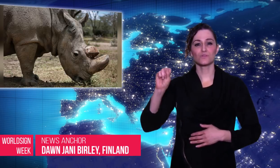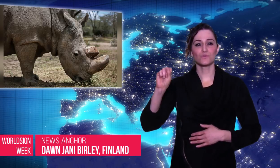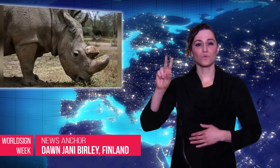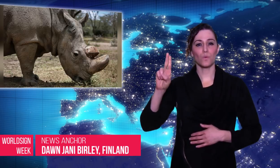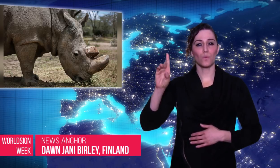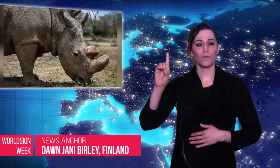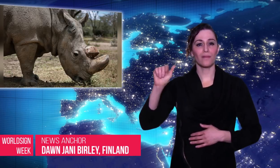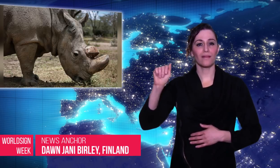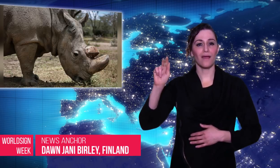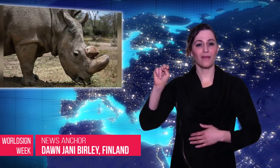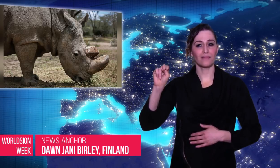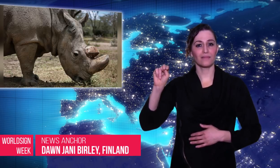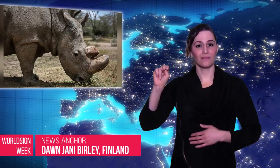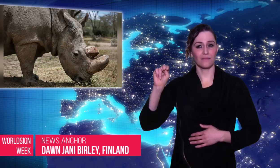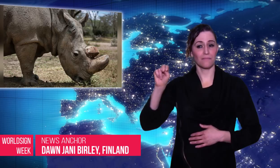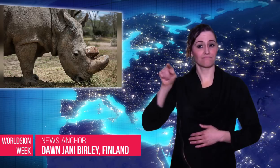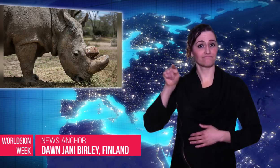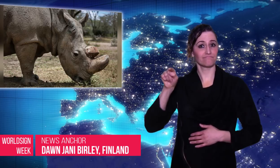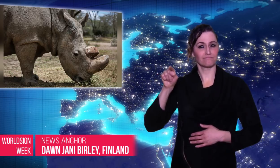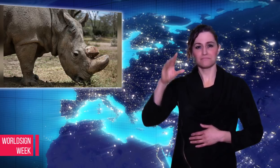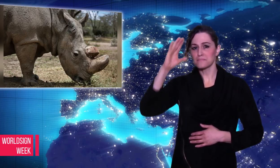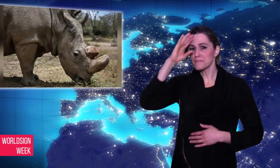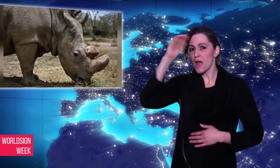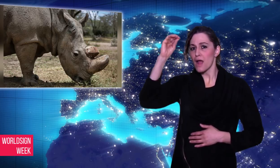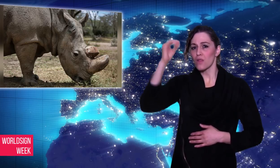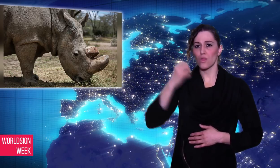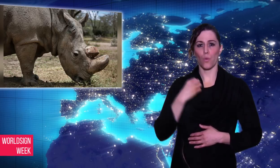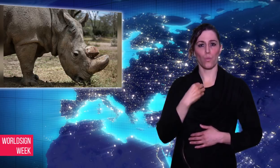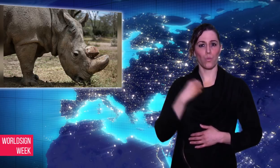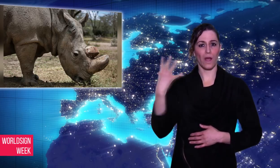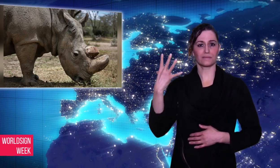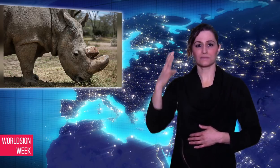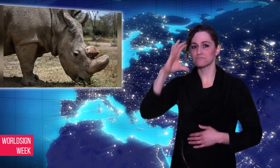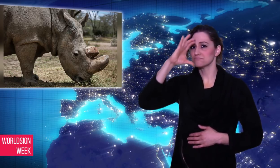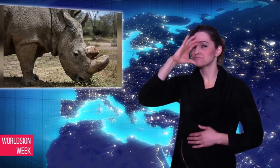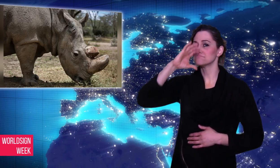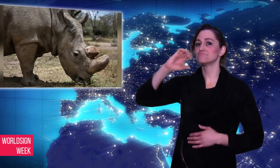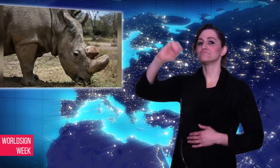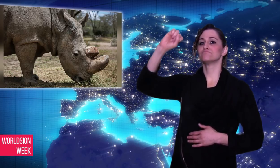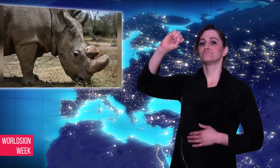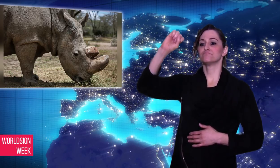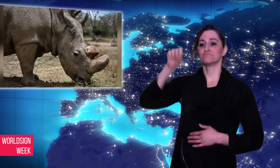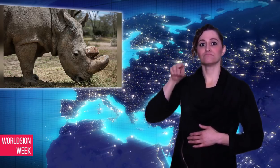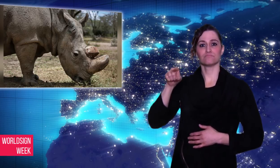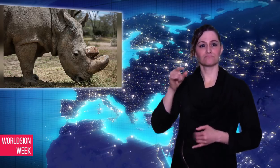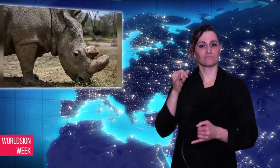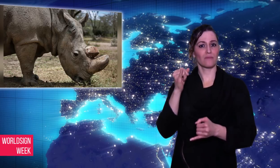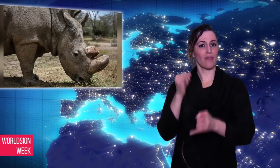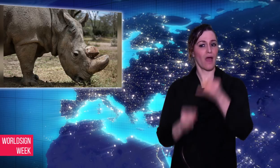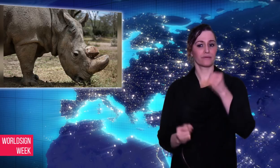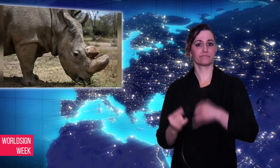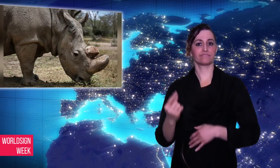Dawn: Sudan, last male white rhino dies